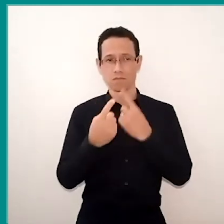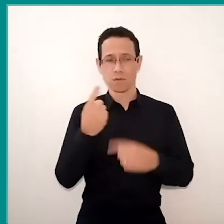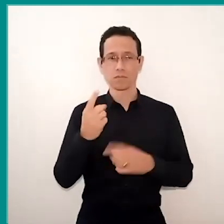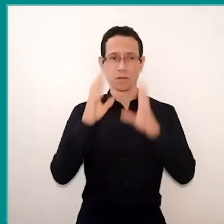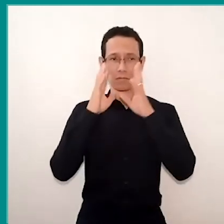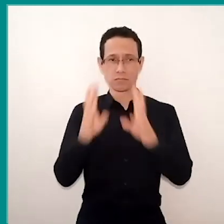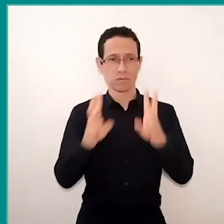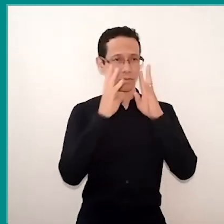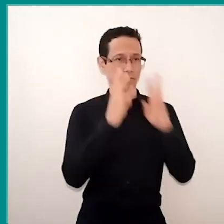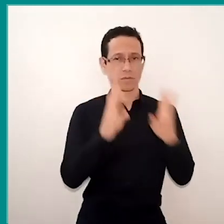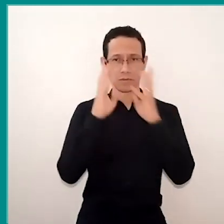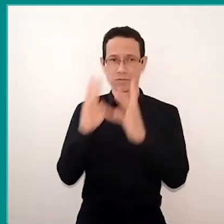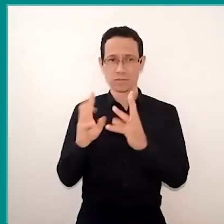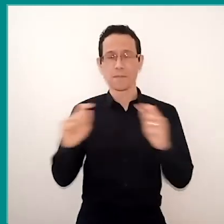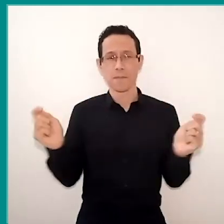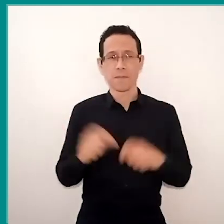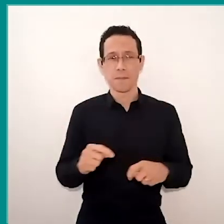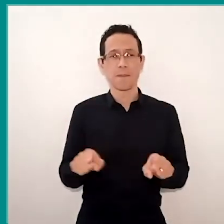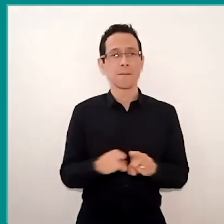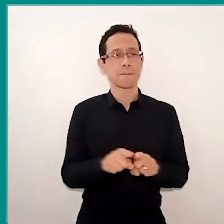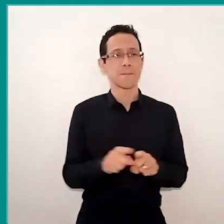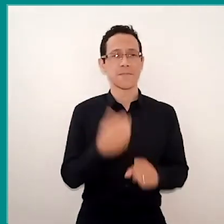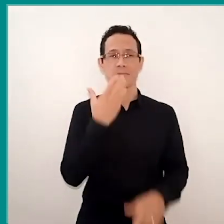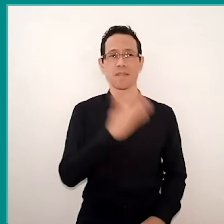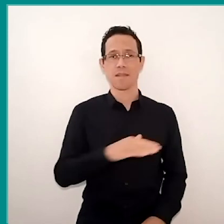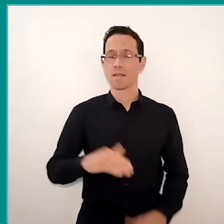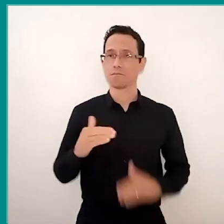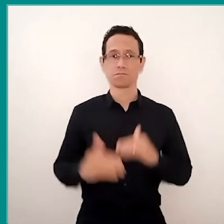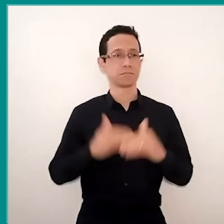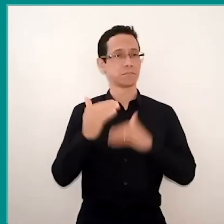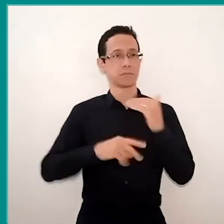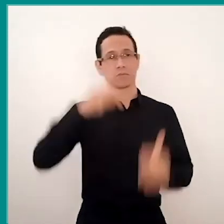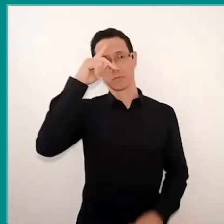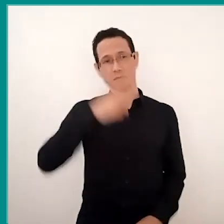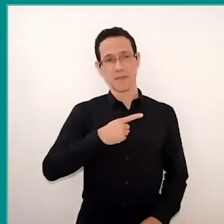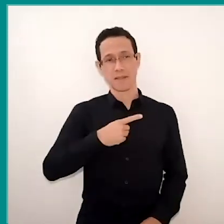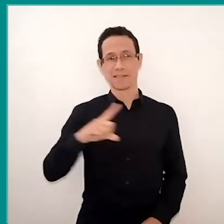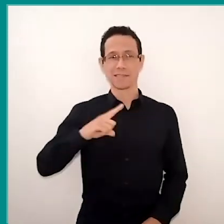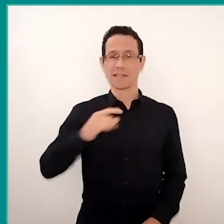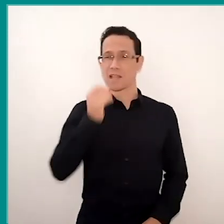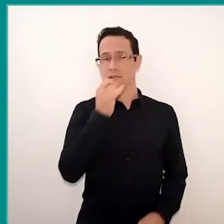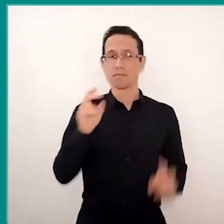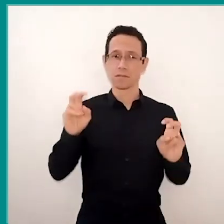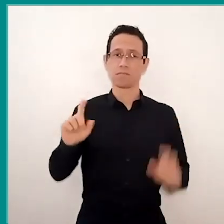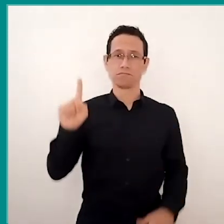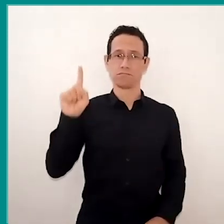and the possibility of children develop autonomy. So, a child, suddenly there is a question, They might call: “Look, I want to make a wheel.”